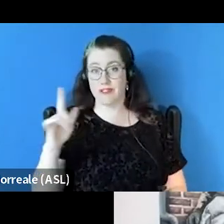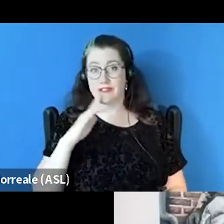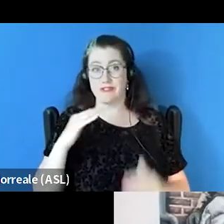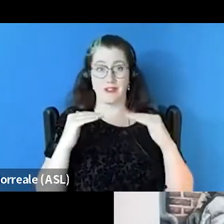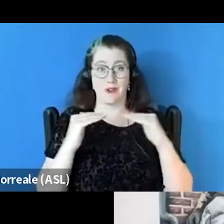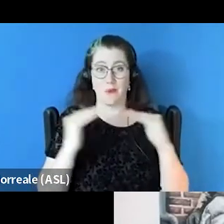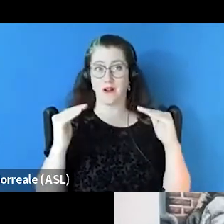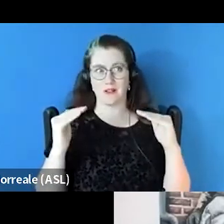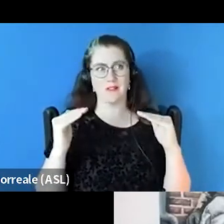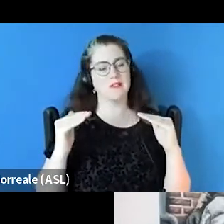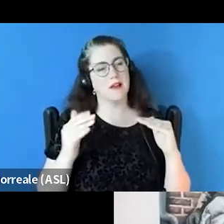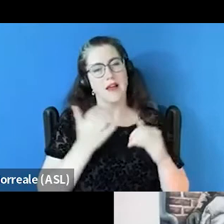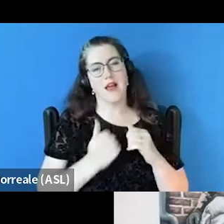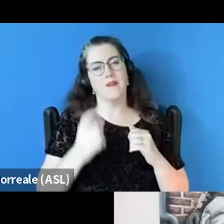deserves services and a home.